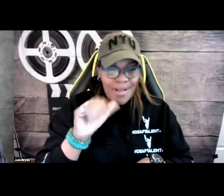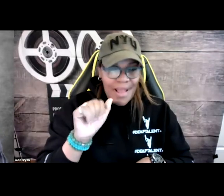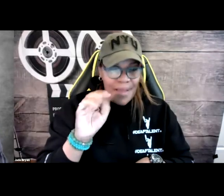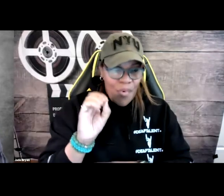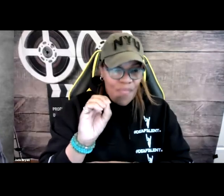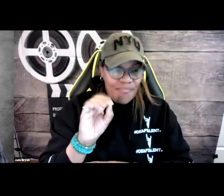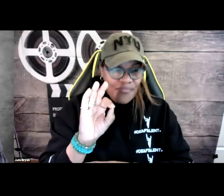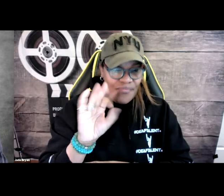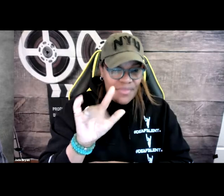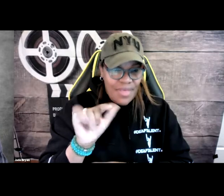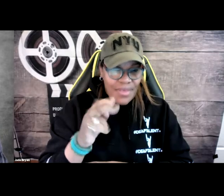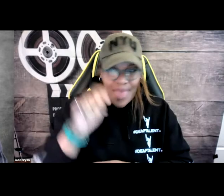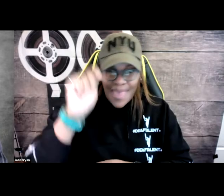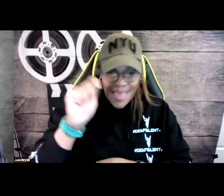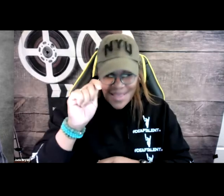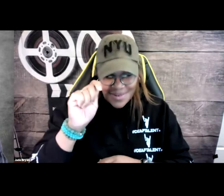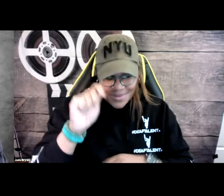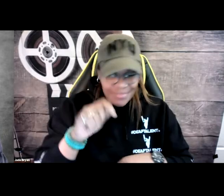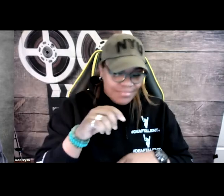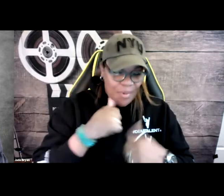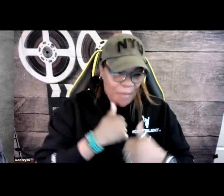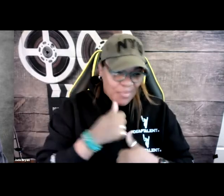I am actually wearing a camouflage hat,